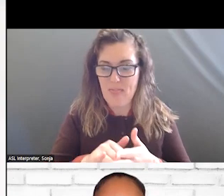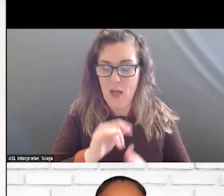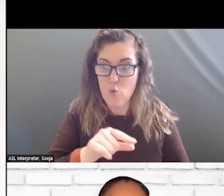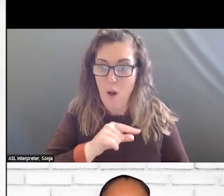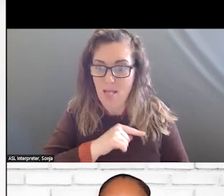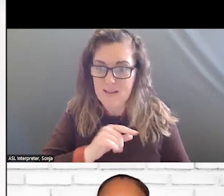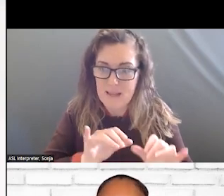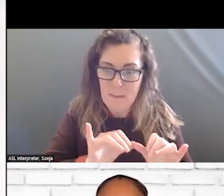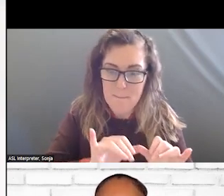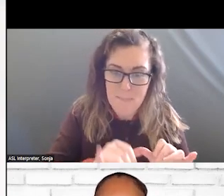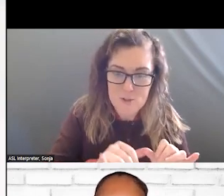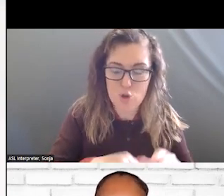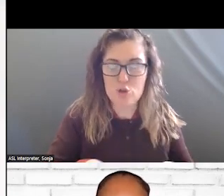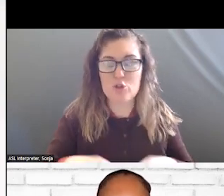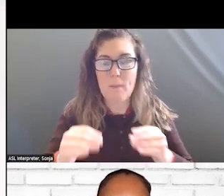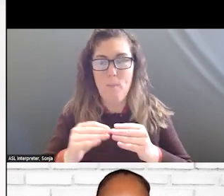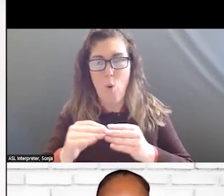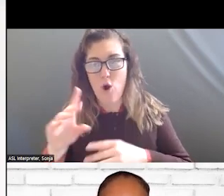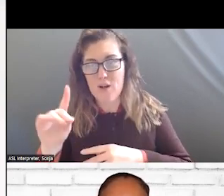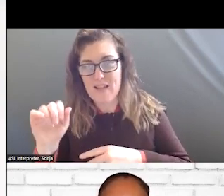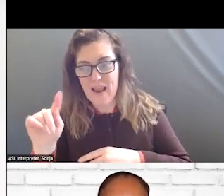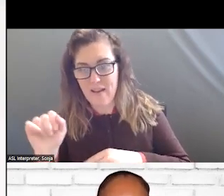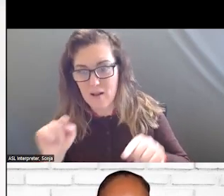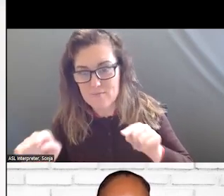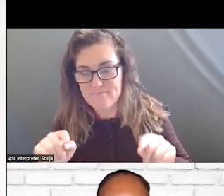SO AT THIS POINT I AM GOING TO TURN IT OVER TO SAMHSA. I BELIEVE